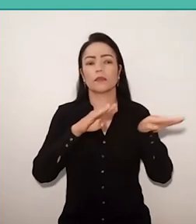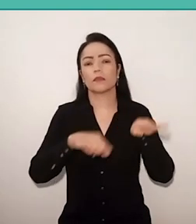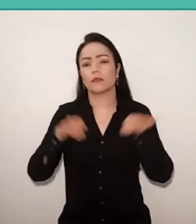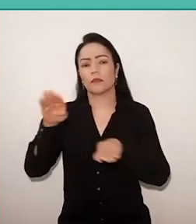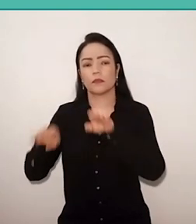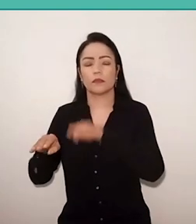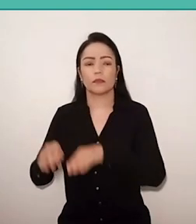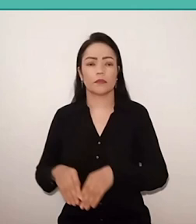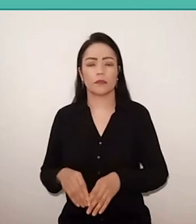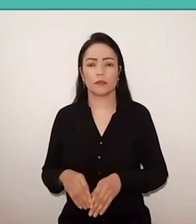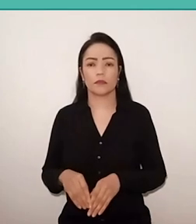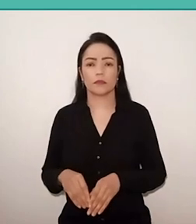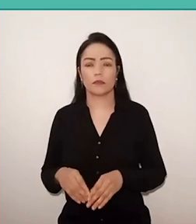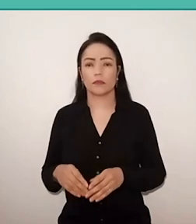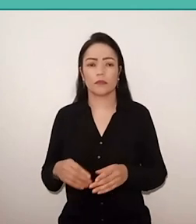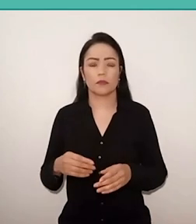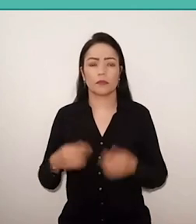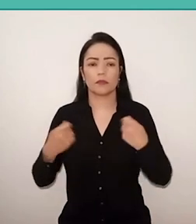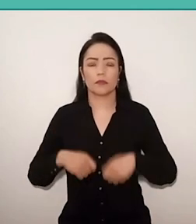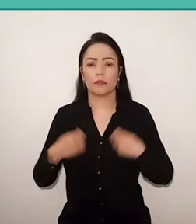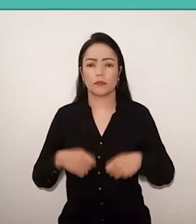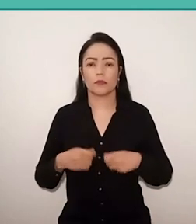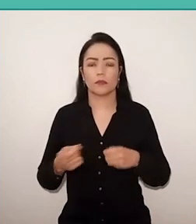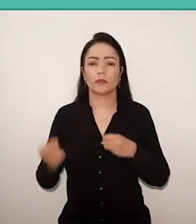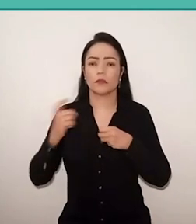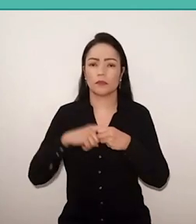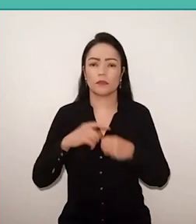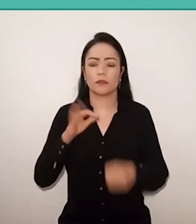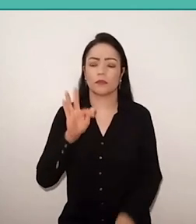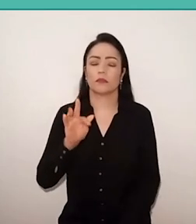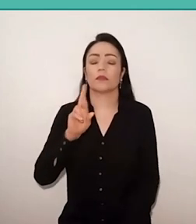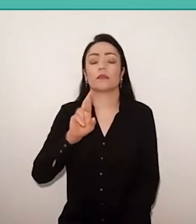It is necessary not to repeat Freire, but reinvent Freire.